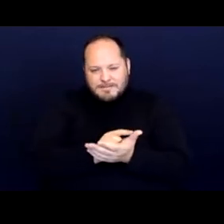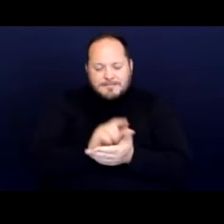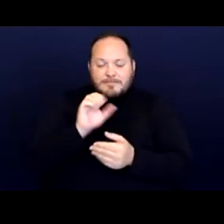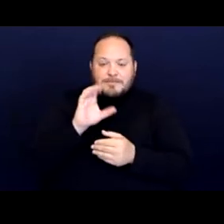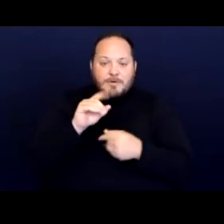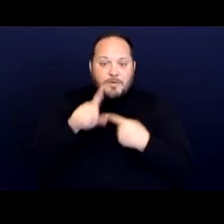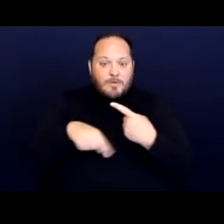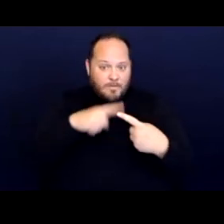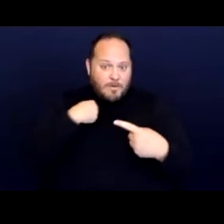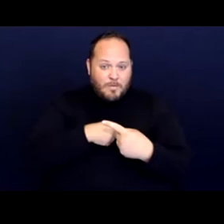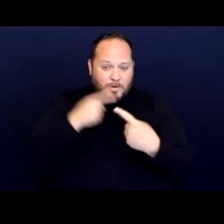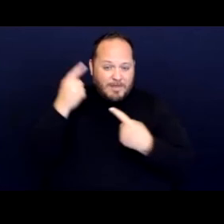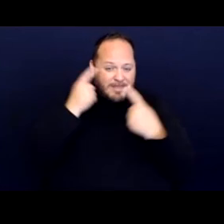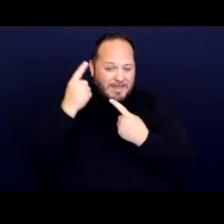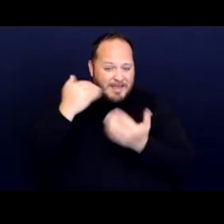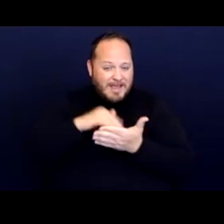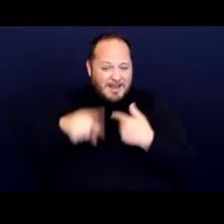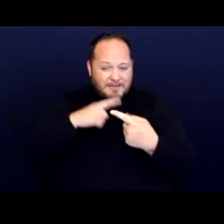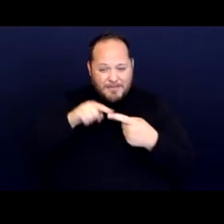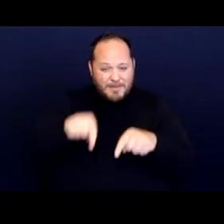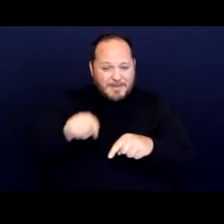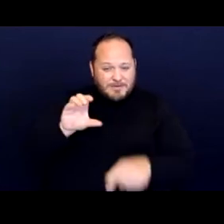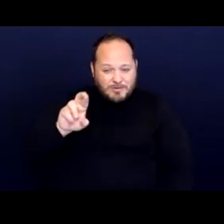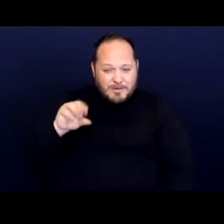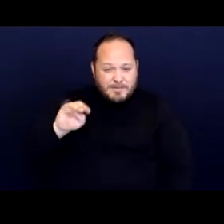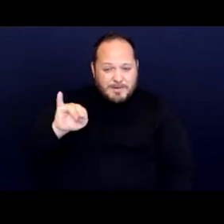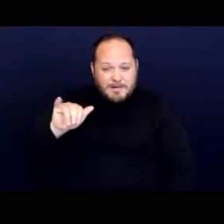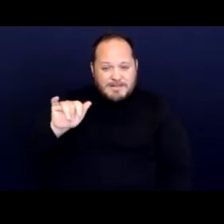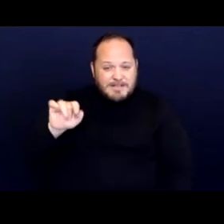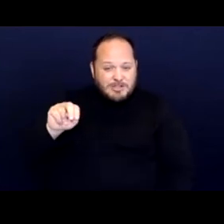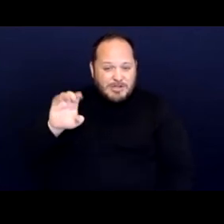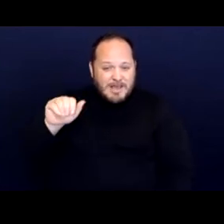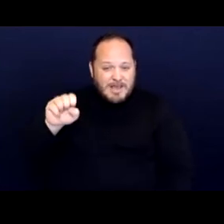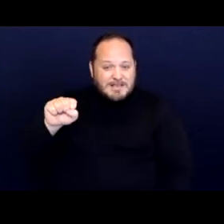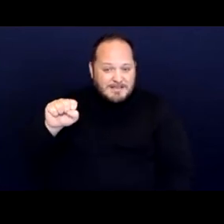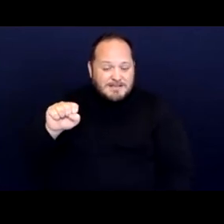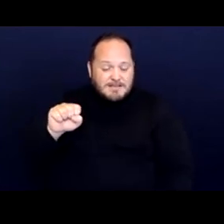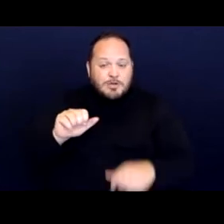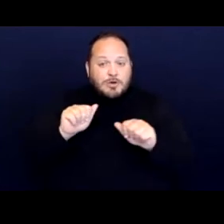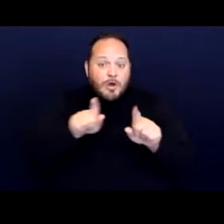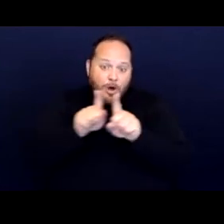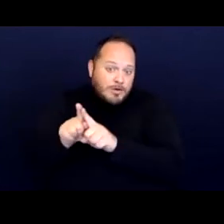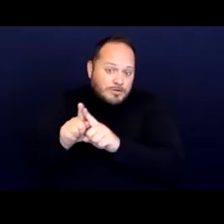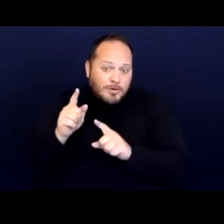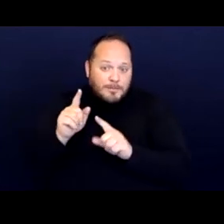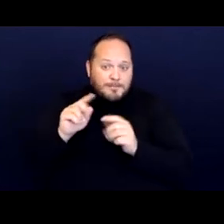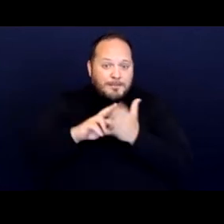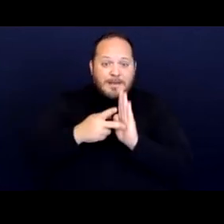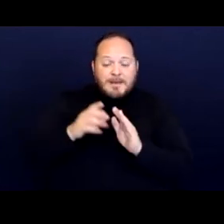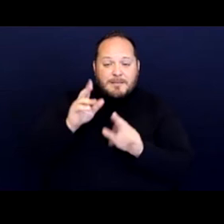about these criminalization cases, it could also be that folks need an accommodation of additional time